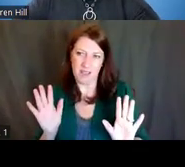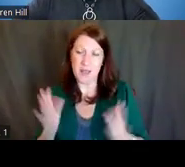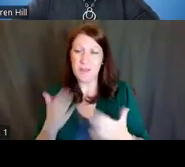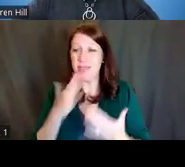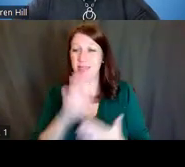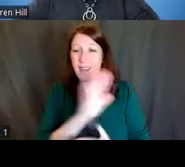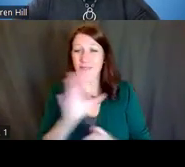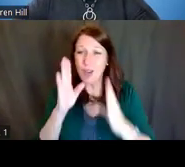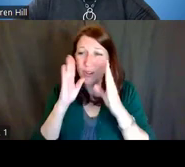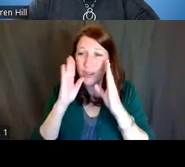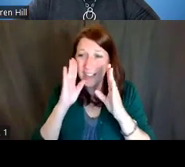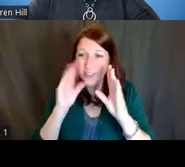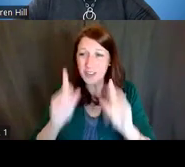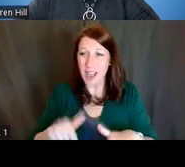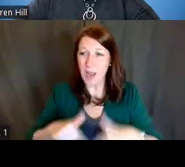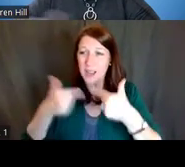I'm going to turn it back over to Ericka.